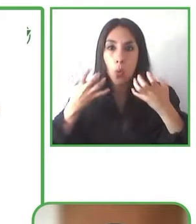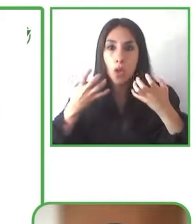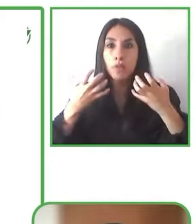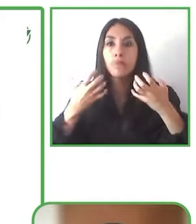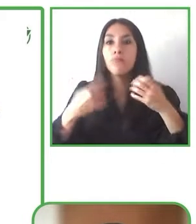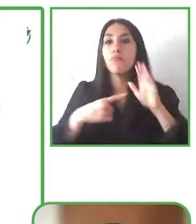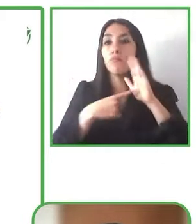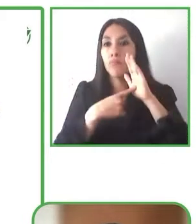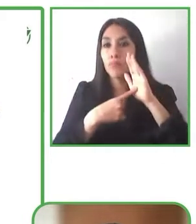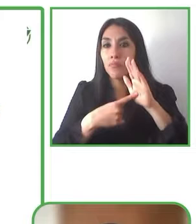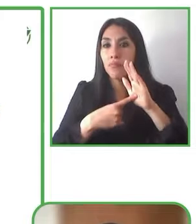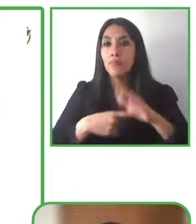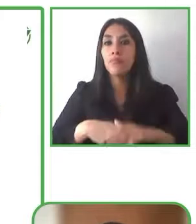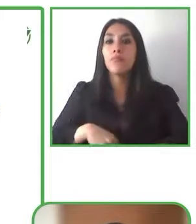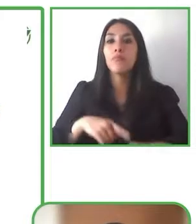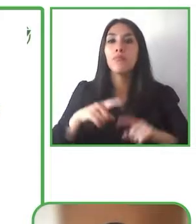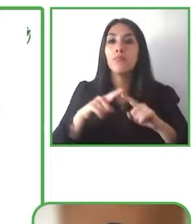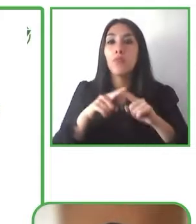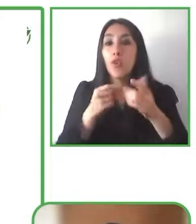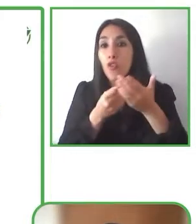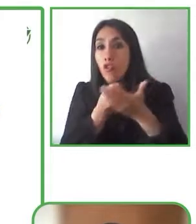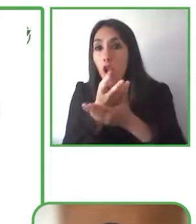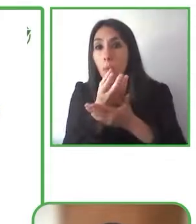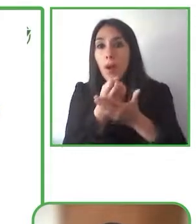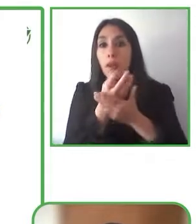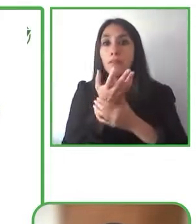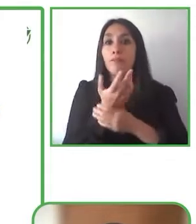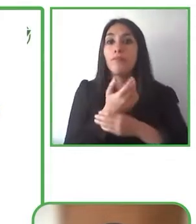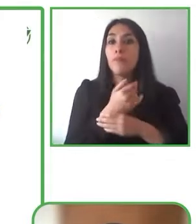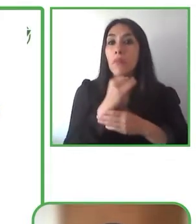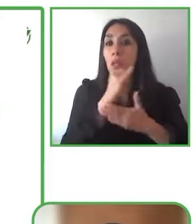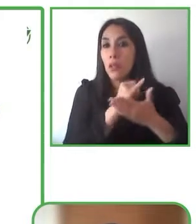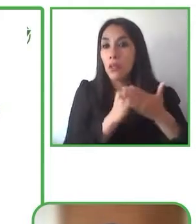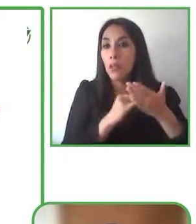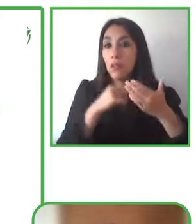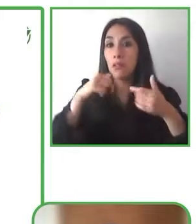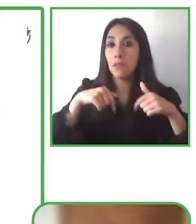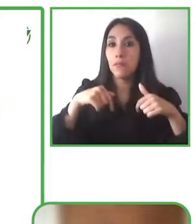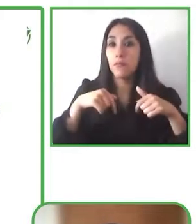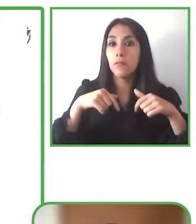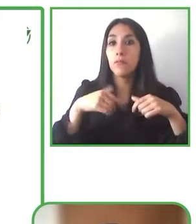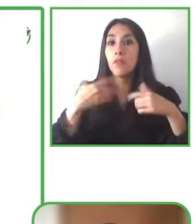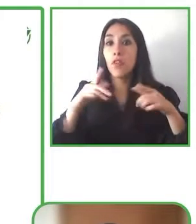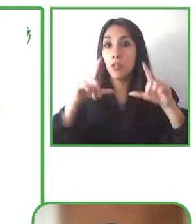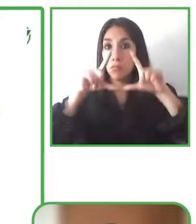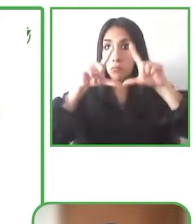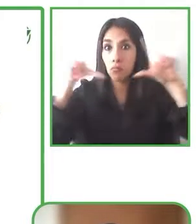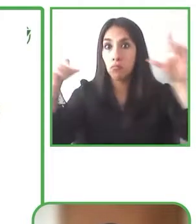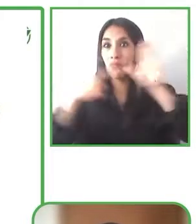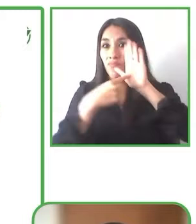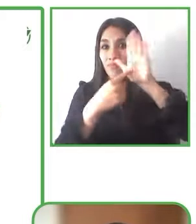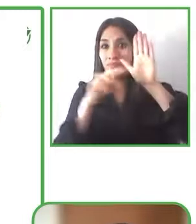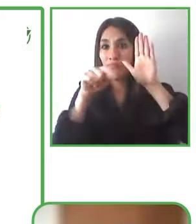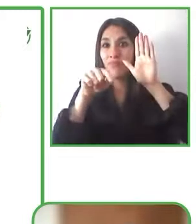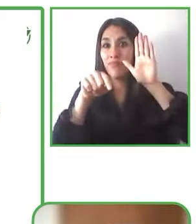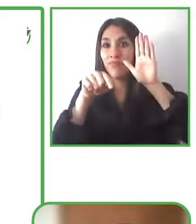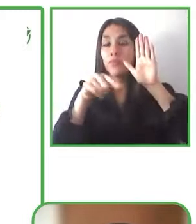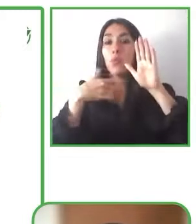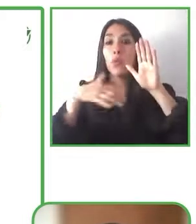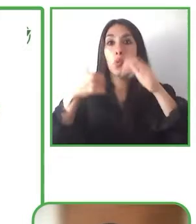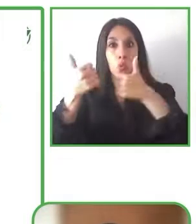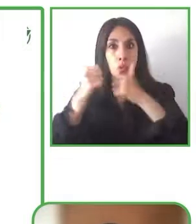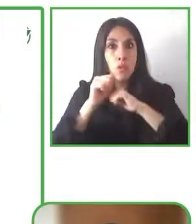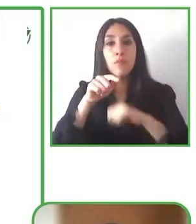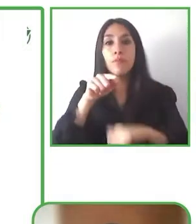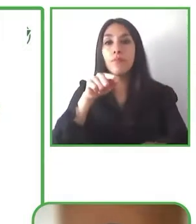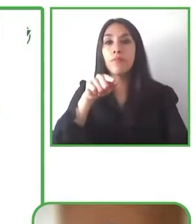manifestations to everybody that's why our main idea is that, is our main